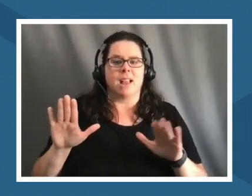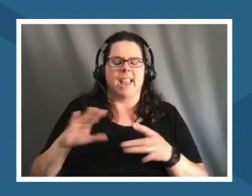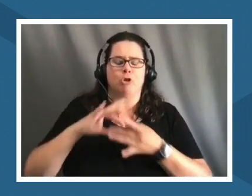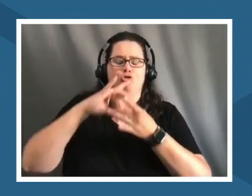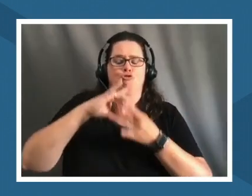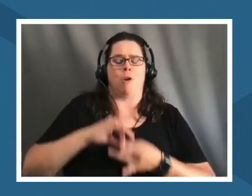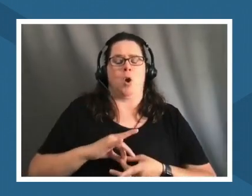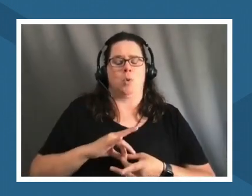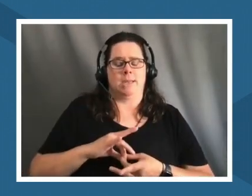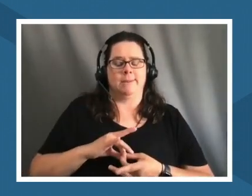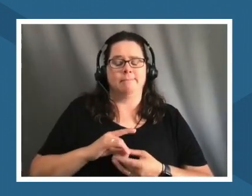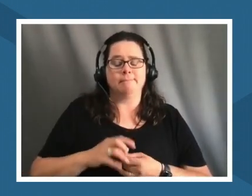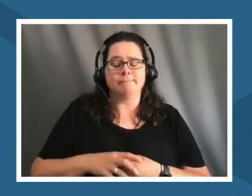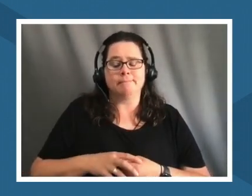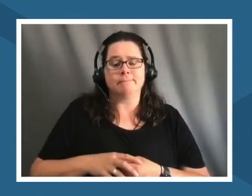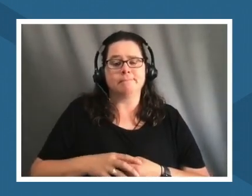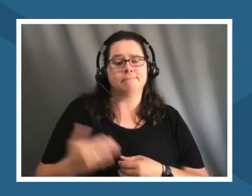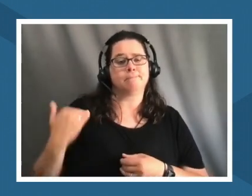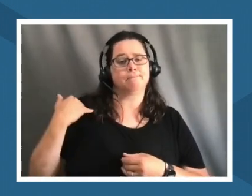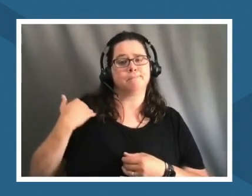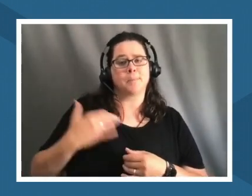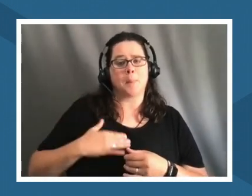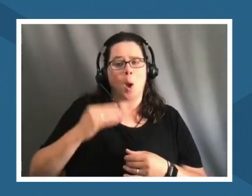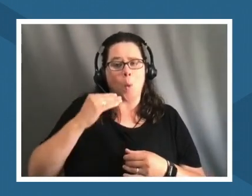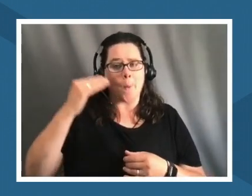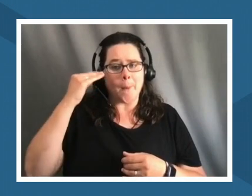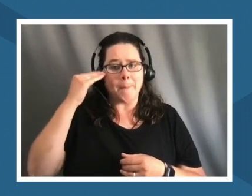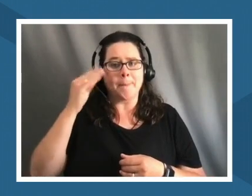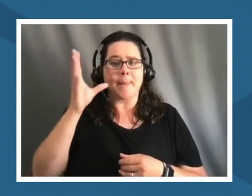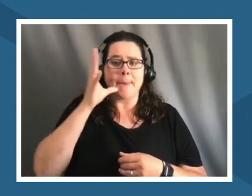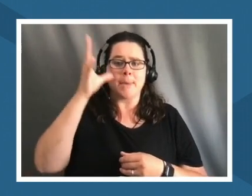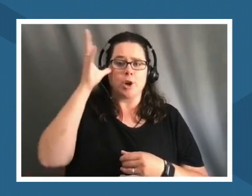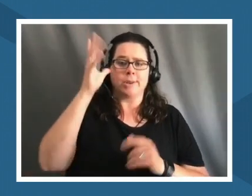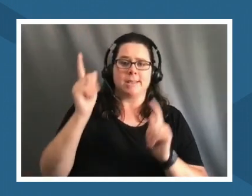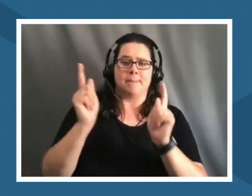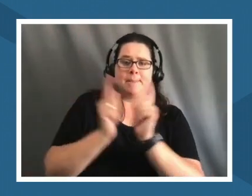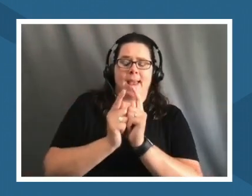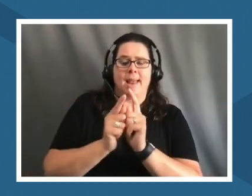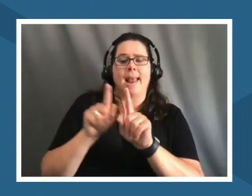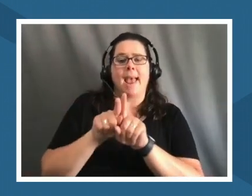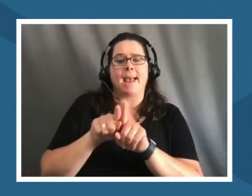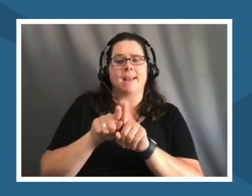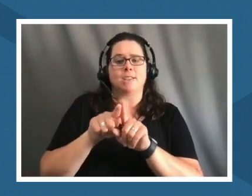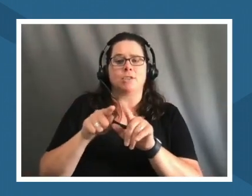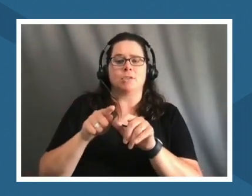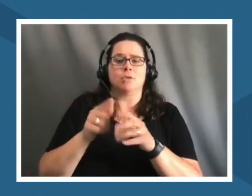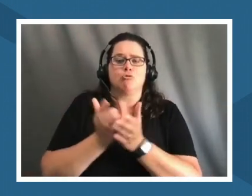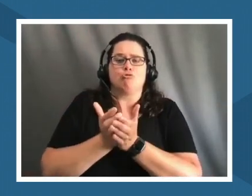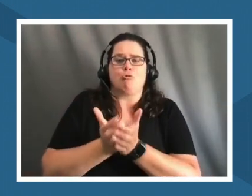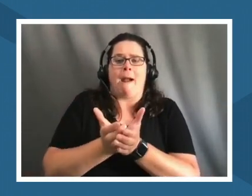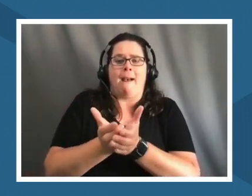of my home and of my my parents who met as raph guides and so just having that